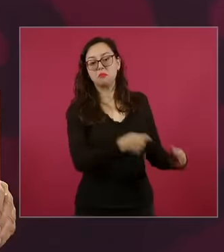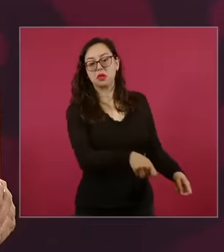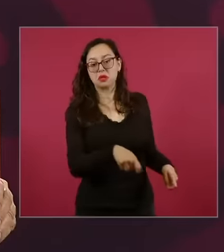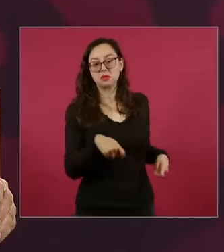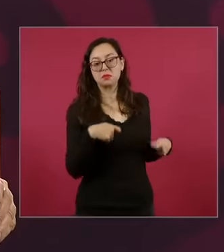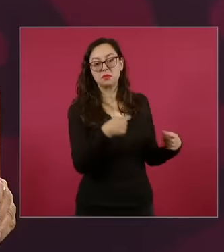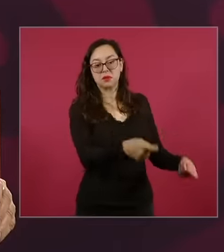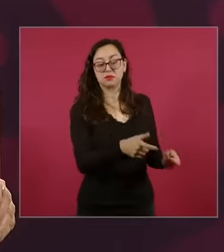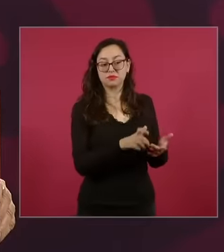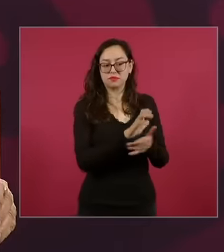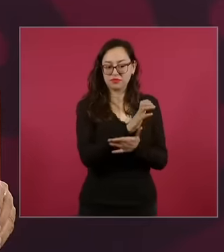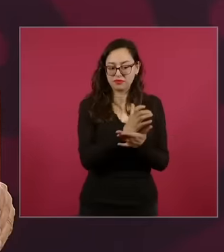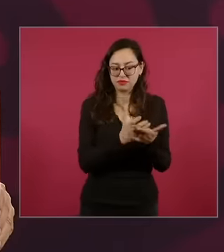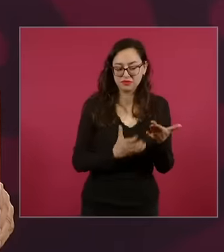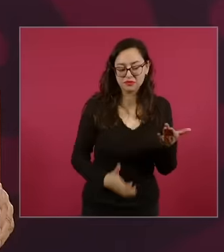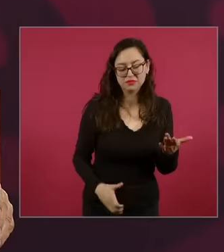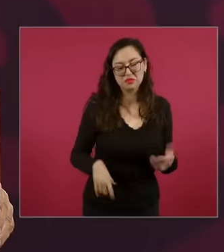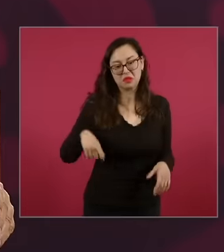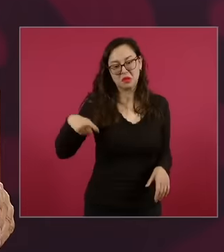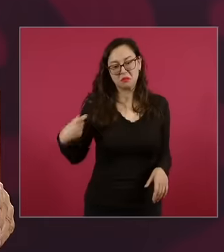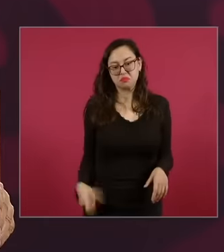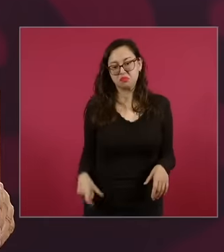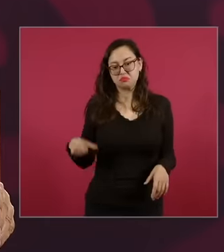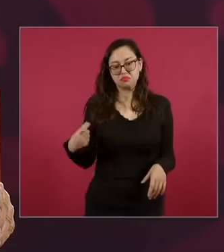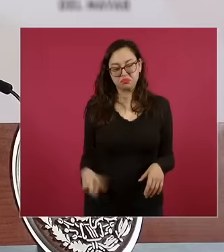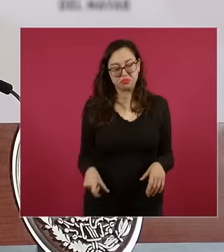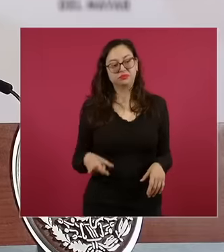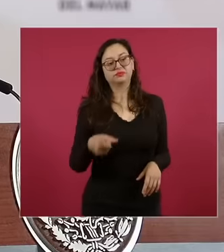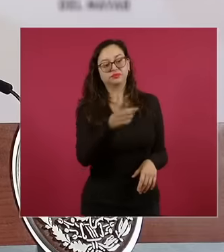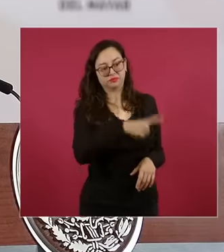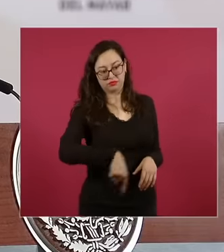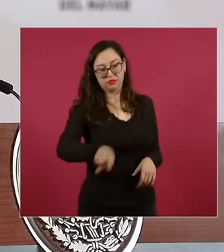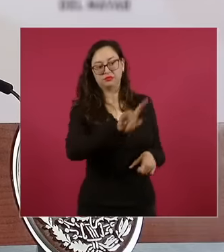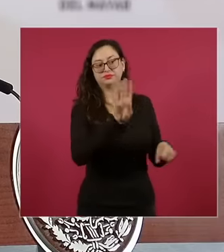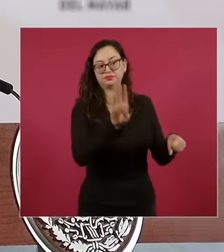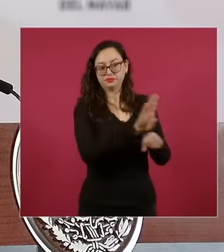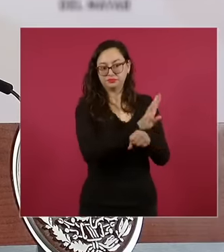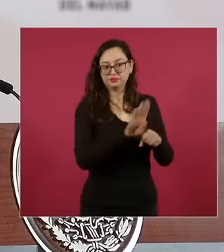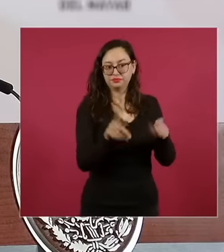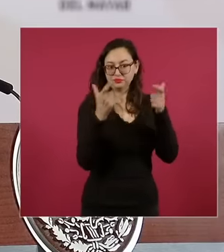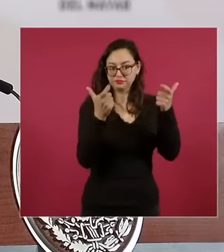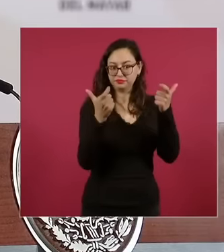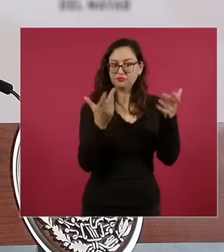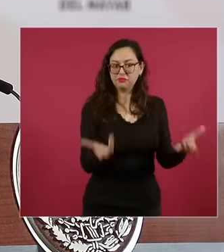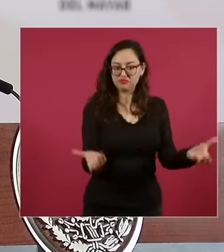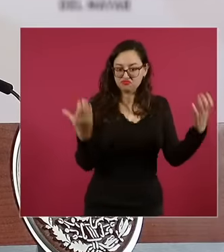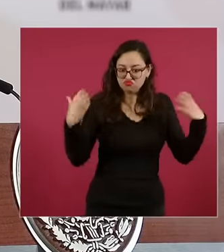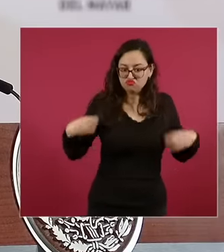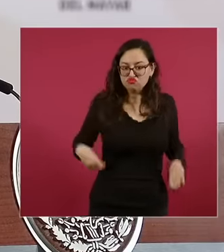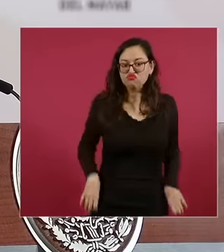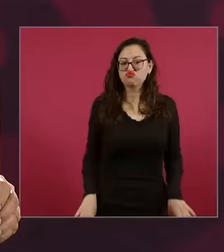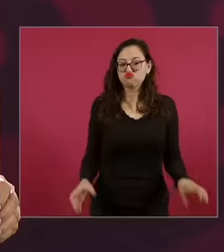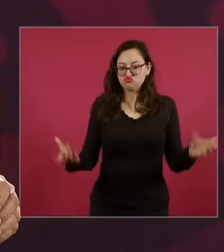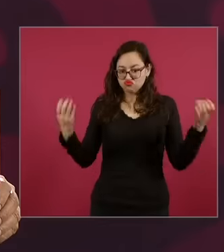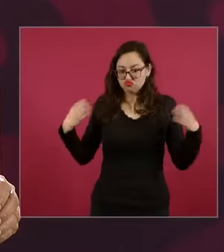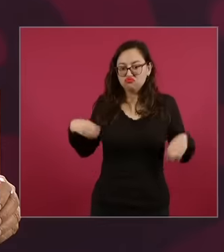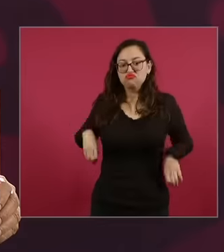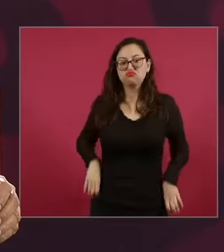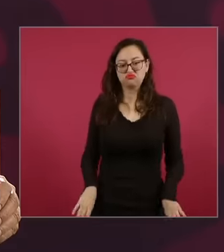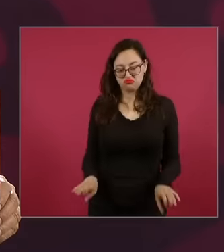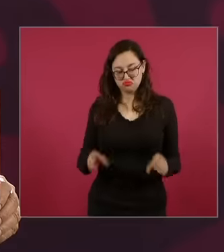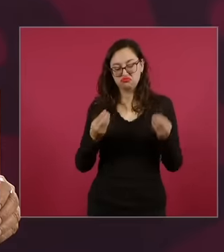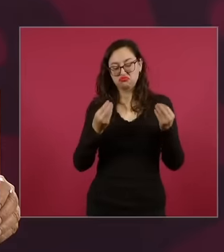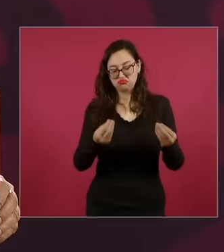very good for them and their companies and very bad for the public treasury